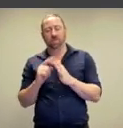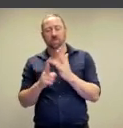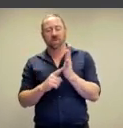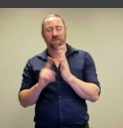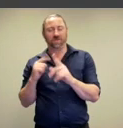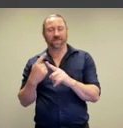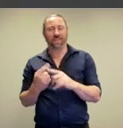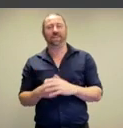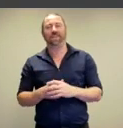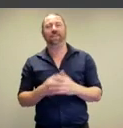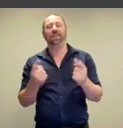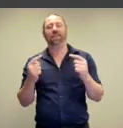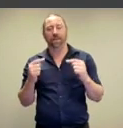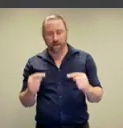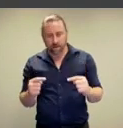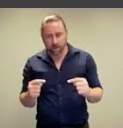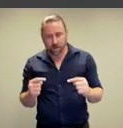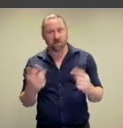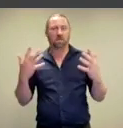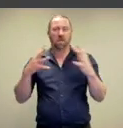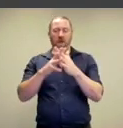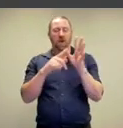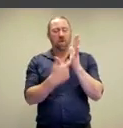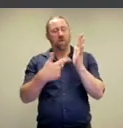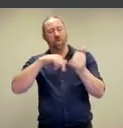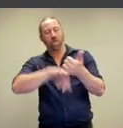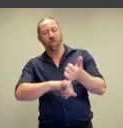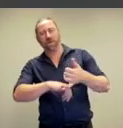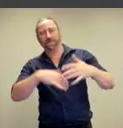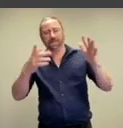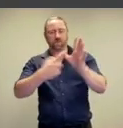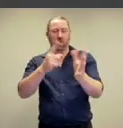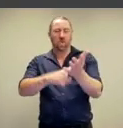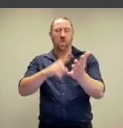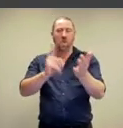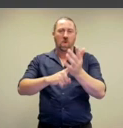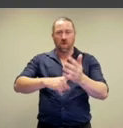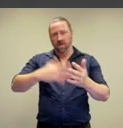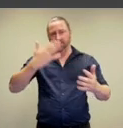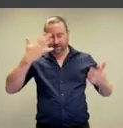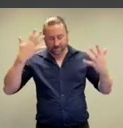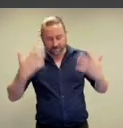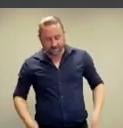so far, followed by a